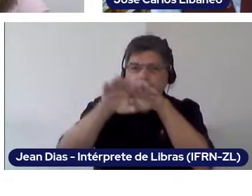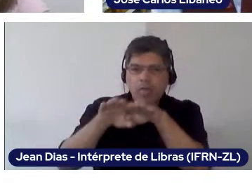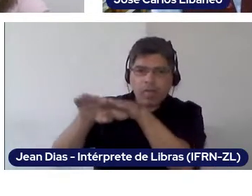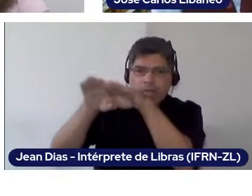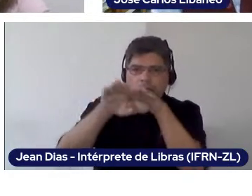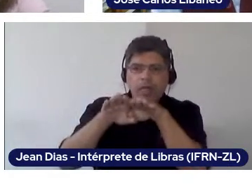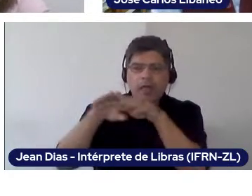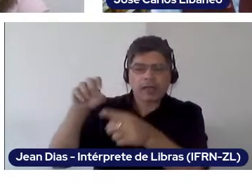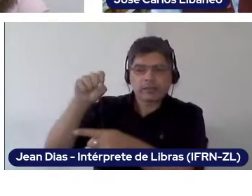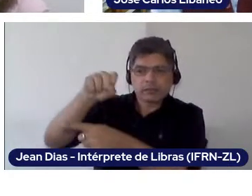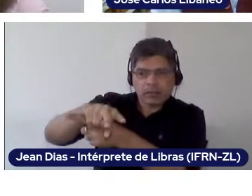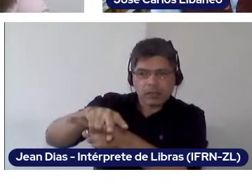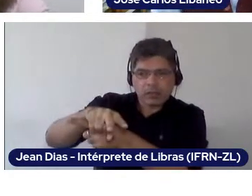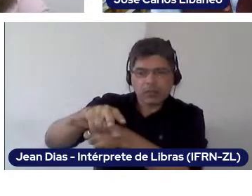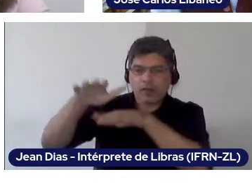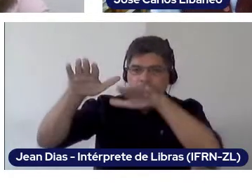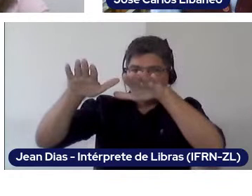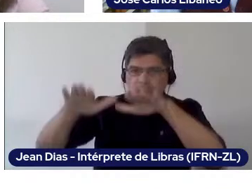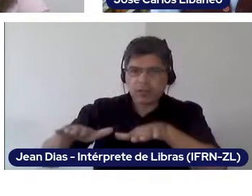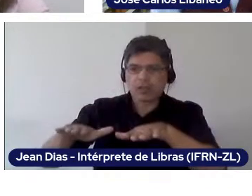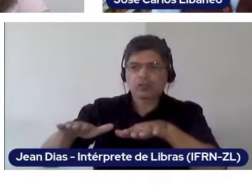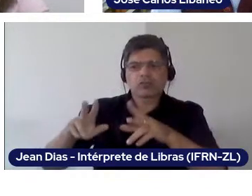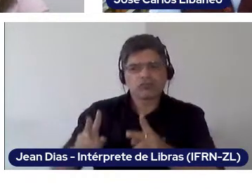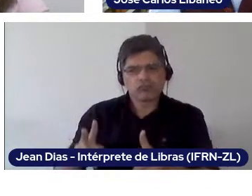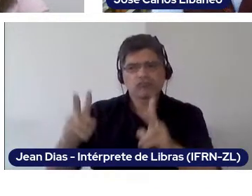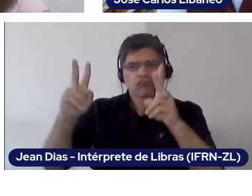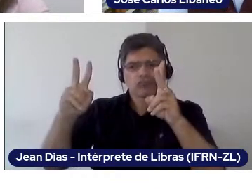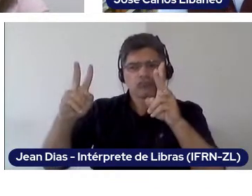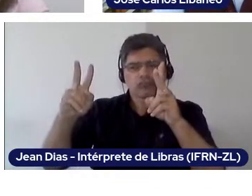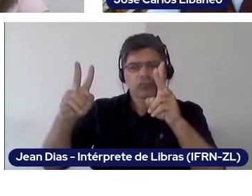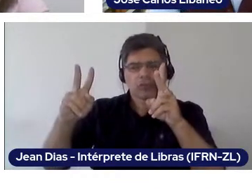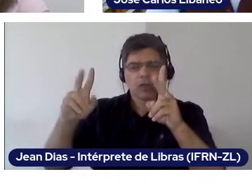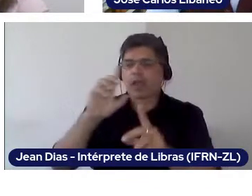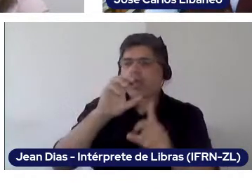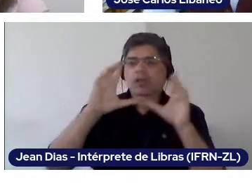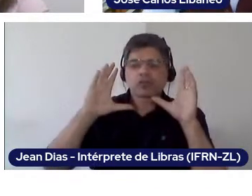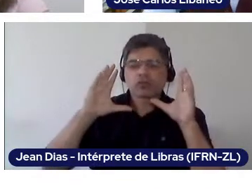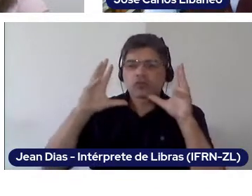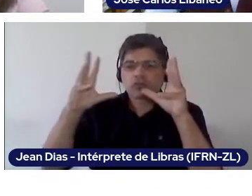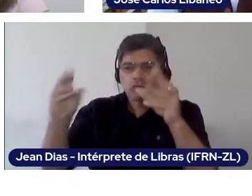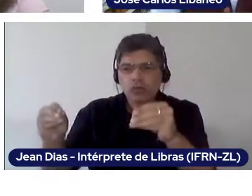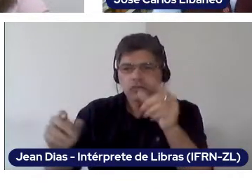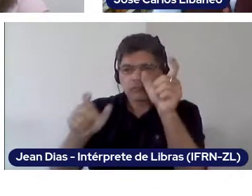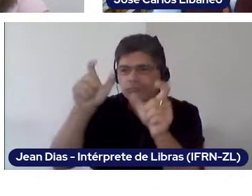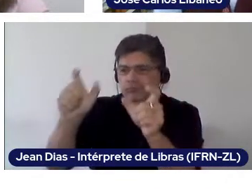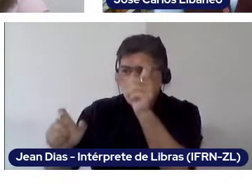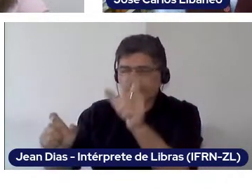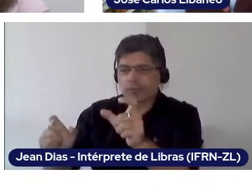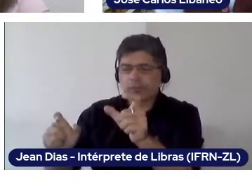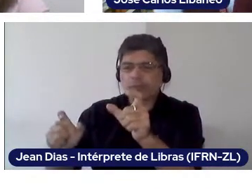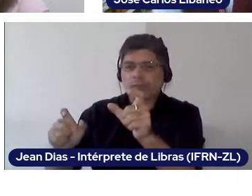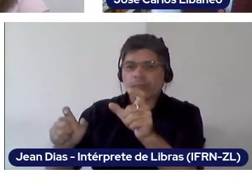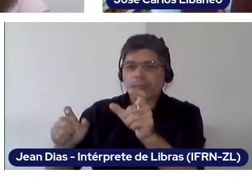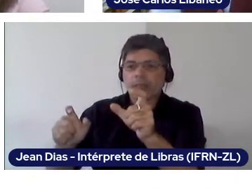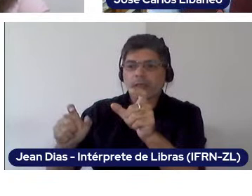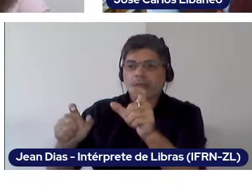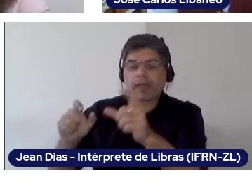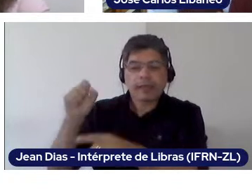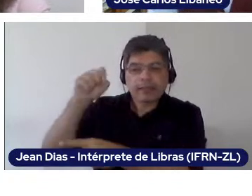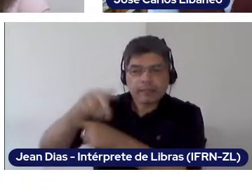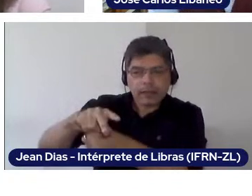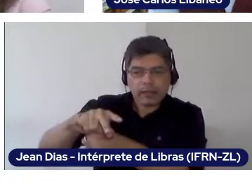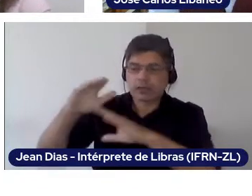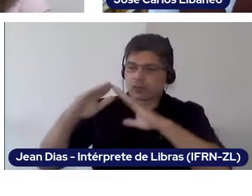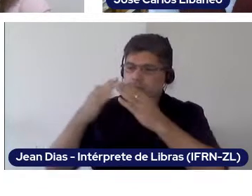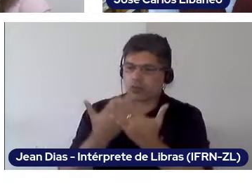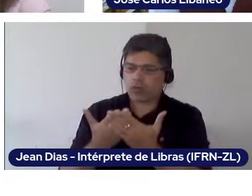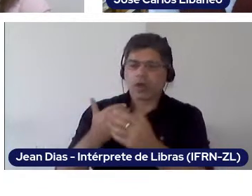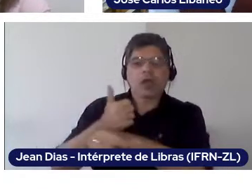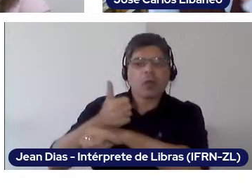It is a school where everyone, independently from the place where they were born, they will have access to a good public school from the nursery to post-graduation studies.